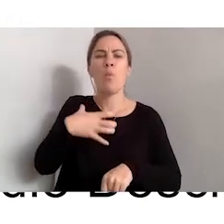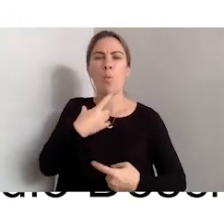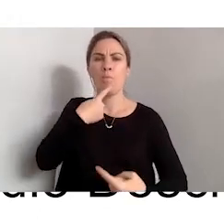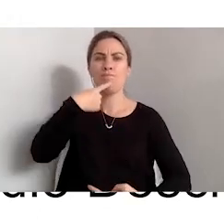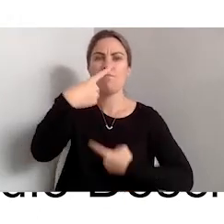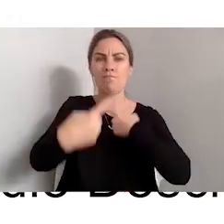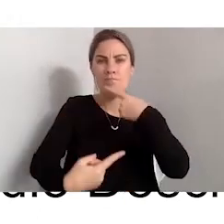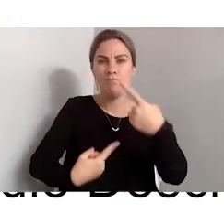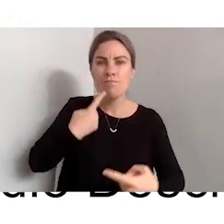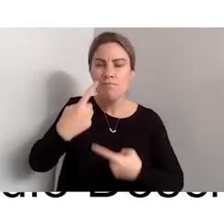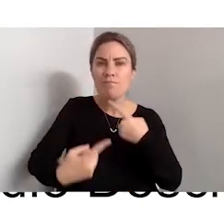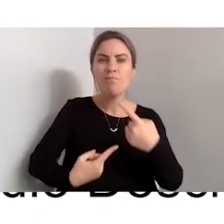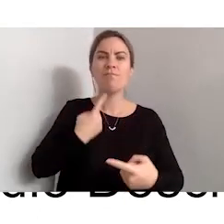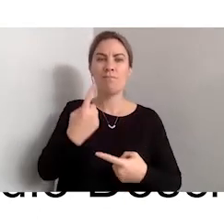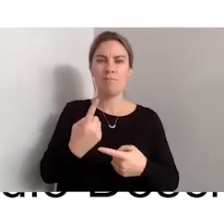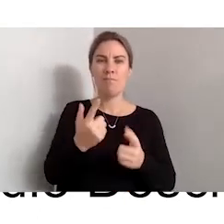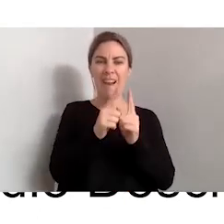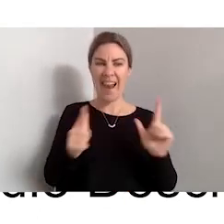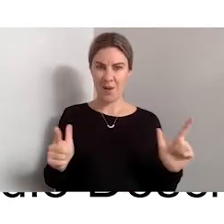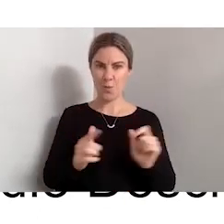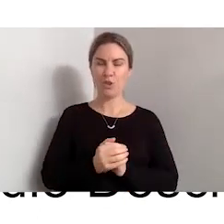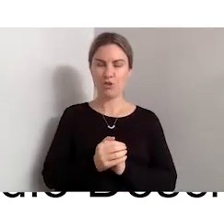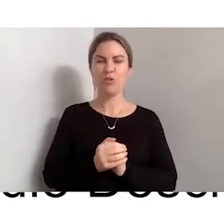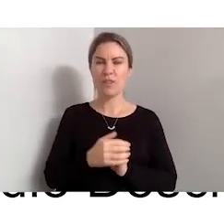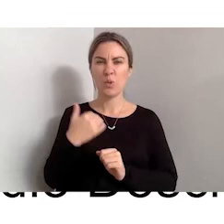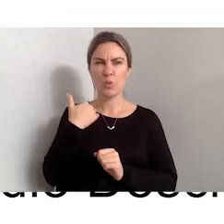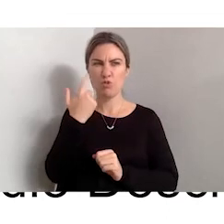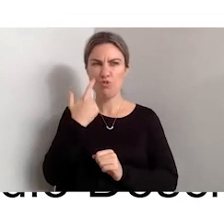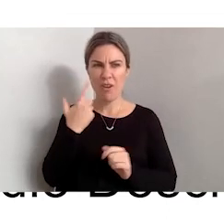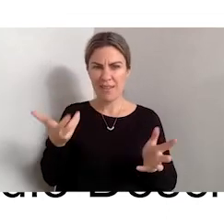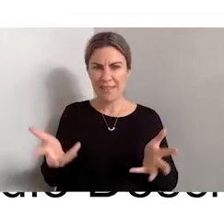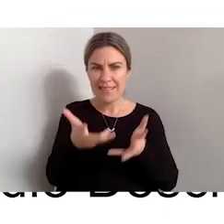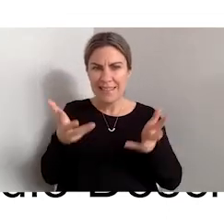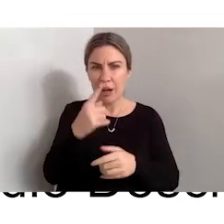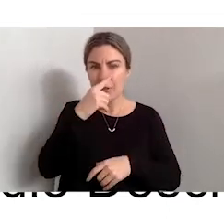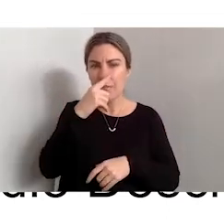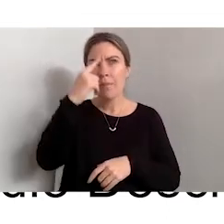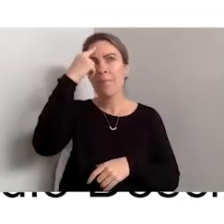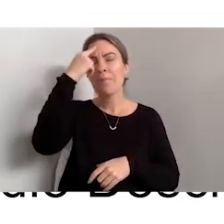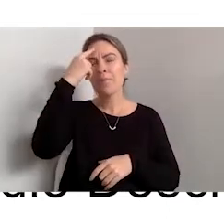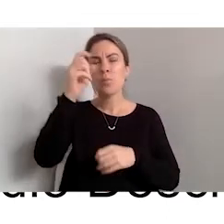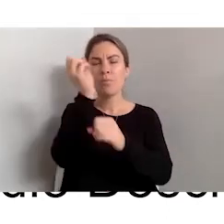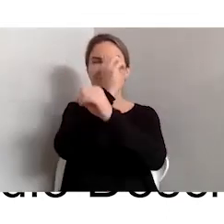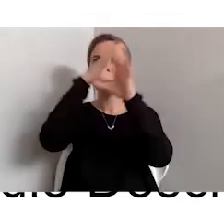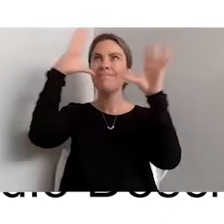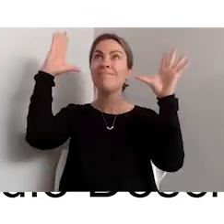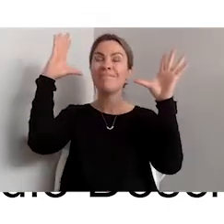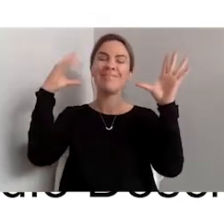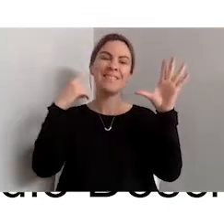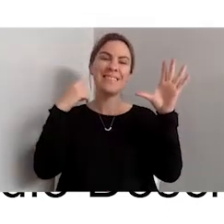pauses for people to actually think and consider what they're actually visualising in their heads.